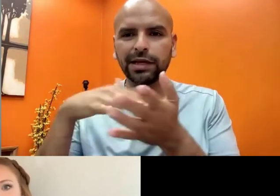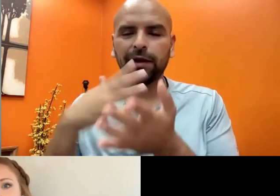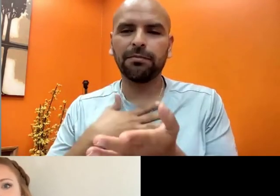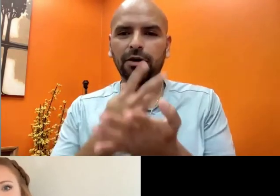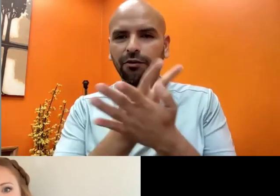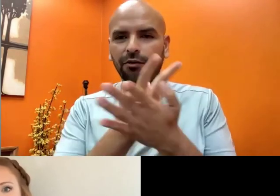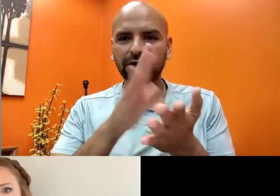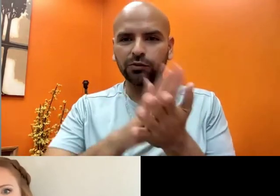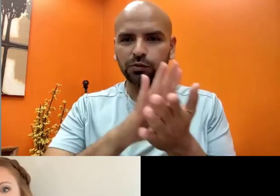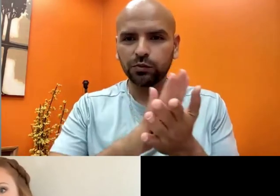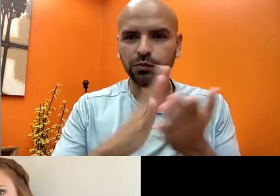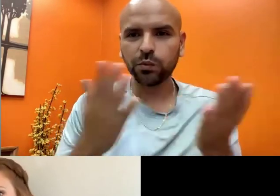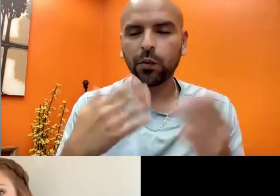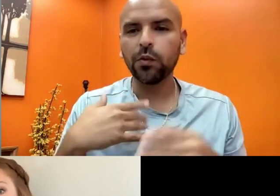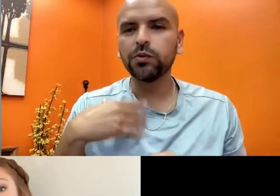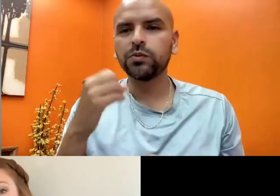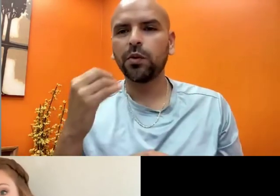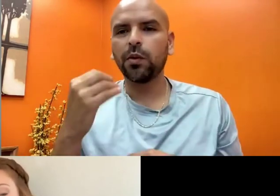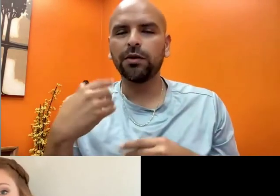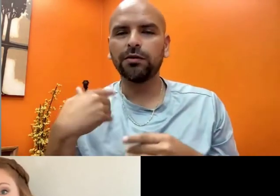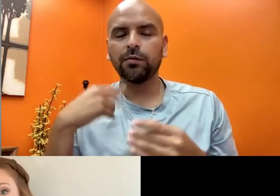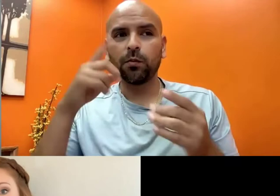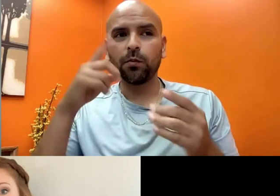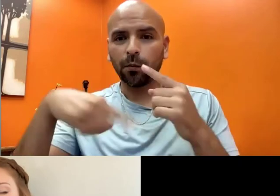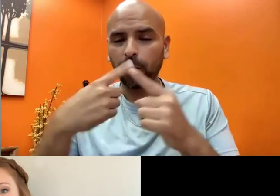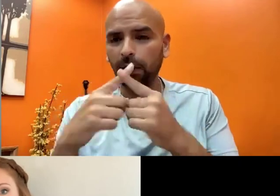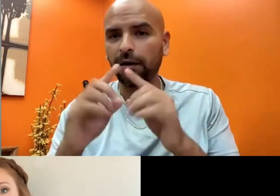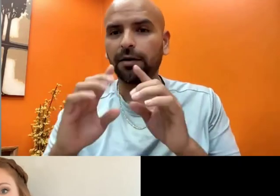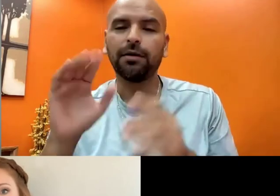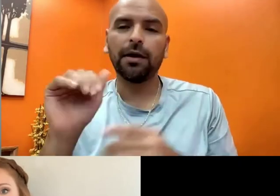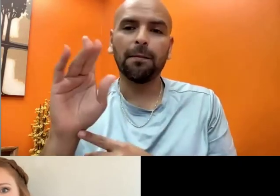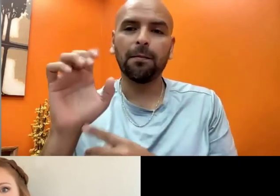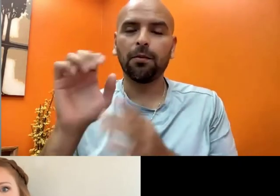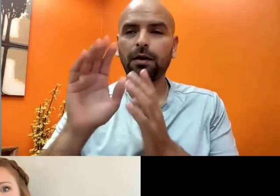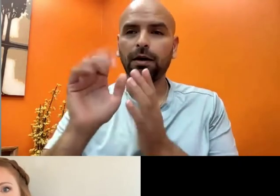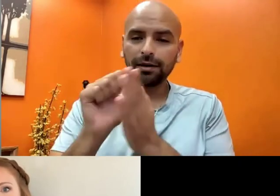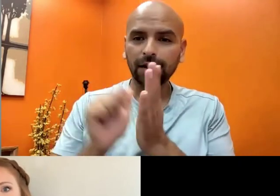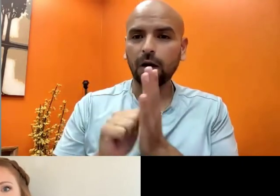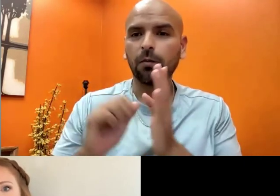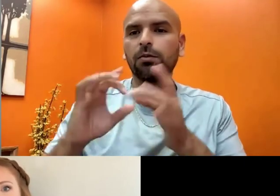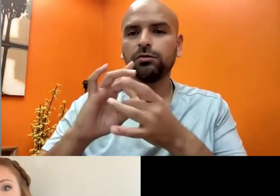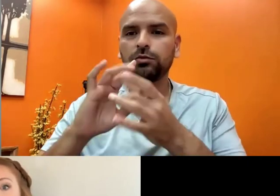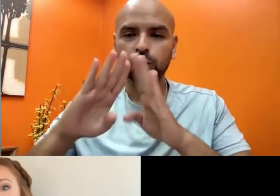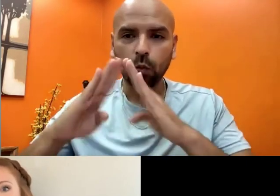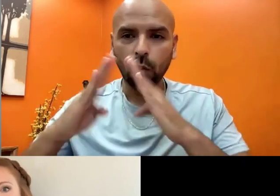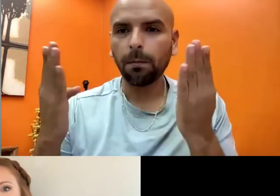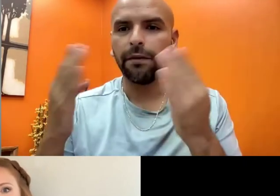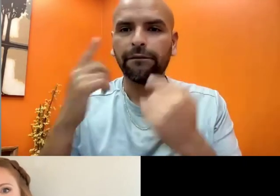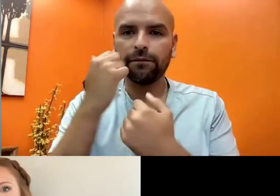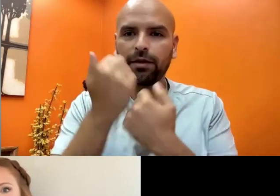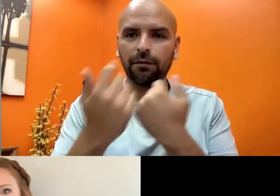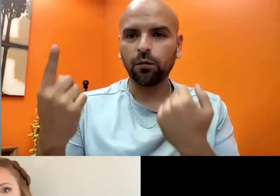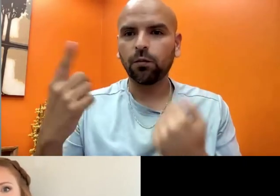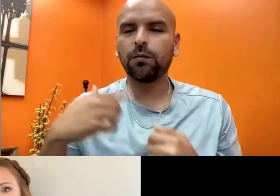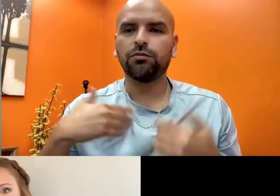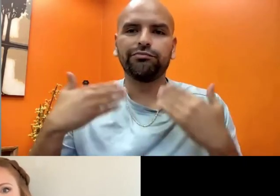While I was studying in graduate school for my degree. So when I opened up my ABLE account and I